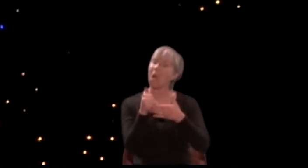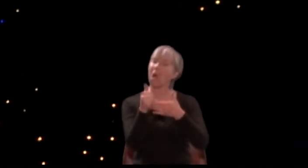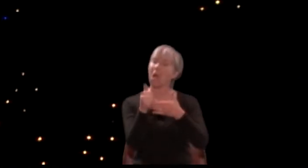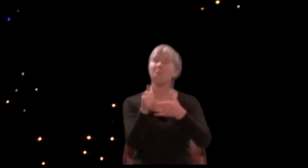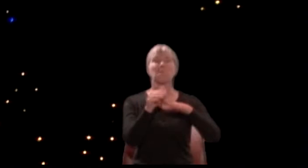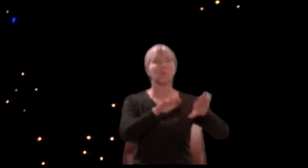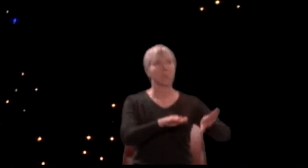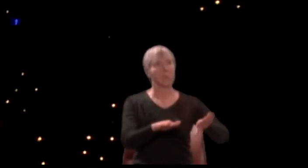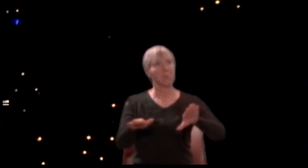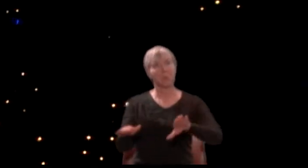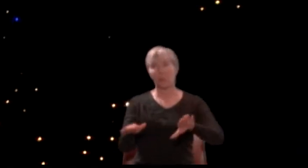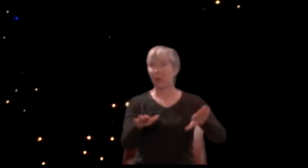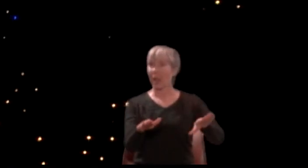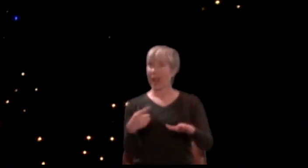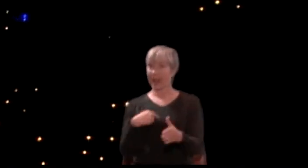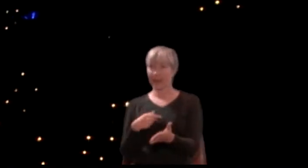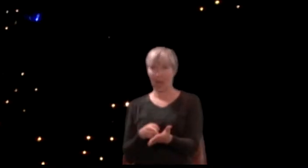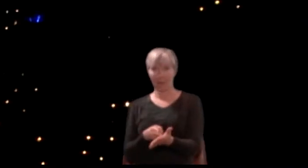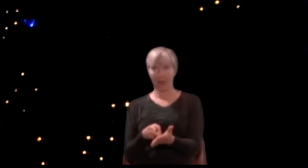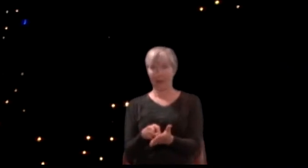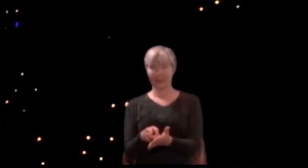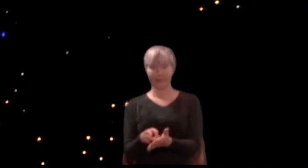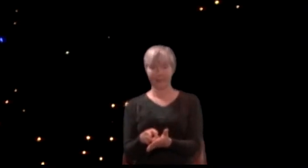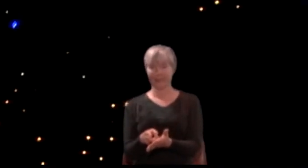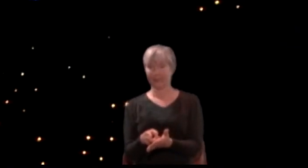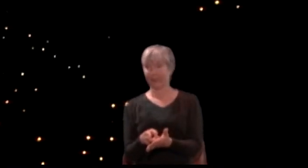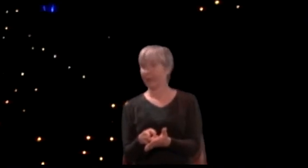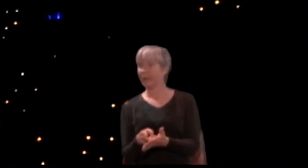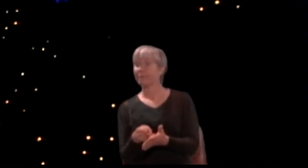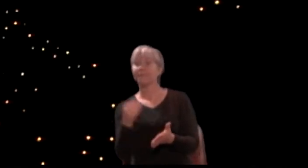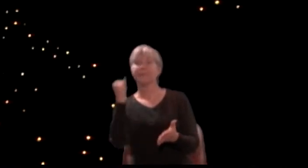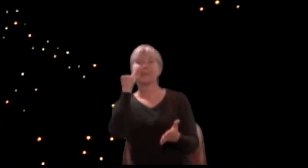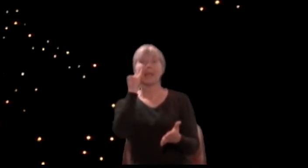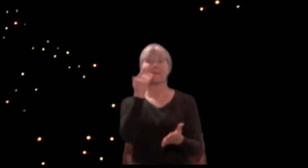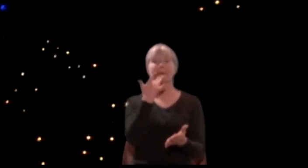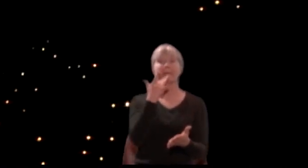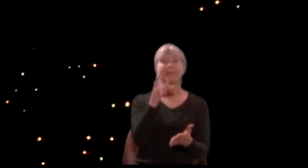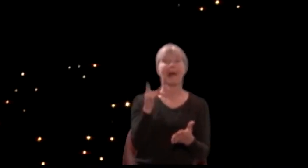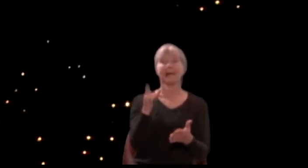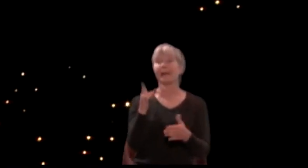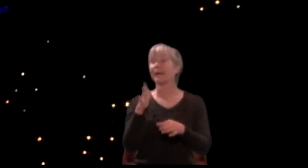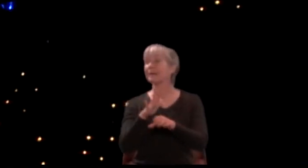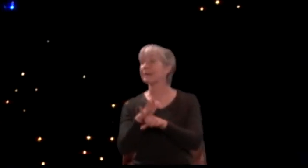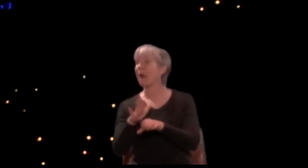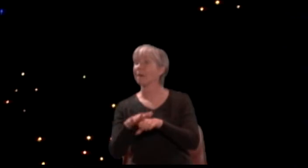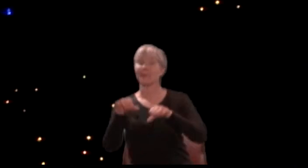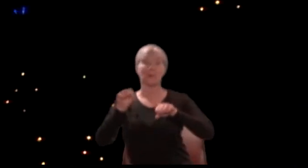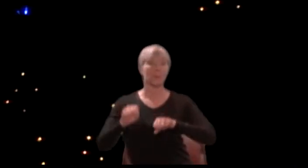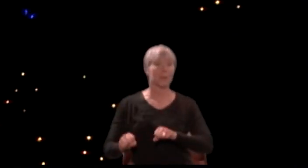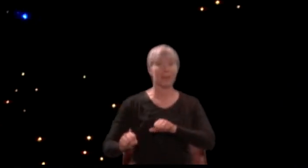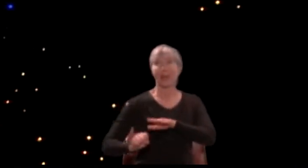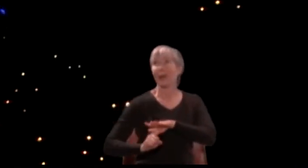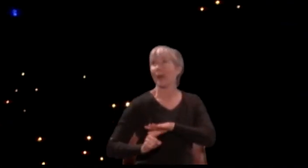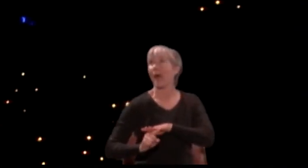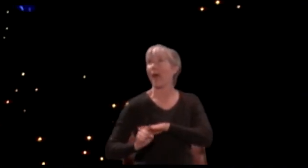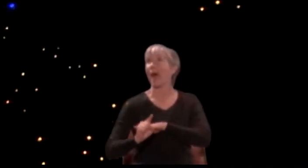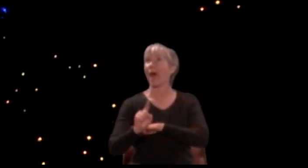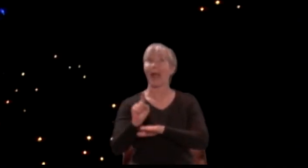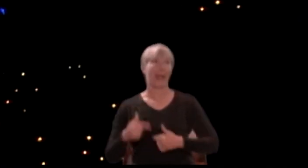if we have unearned luck now to 'scape the serpent's tongue, we will make amends ere long; else the Puck a liar call;